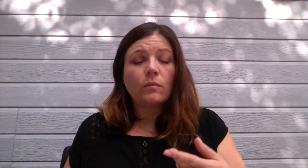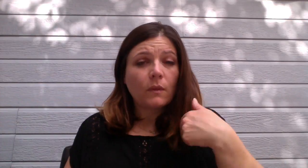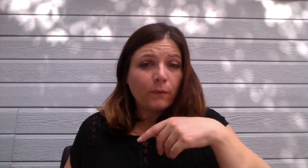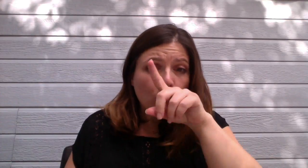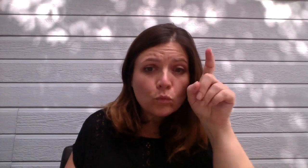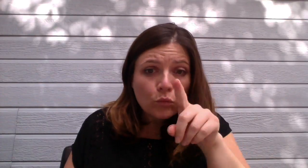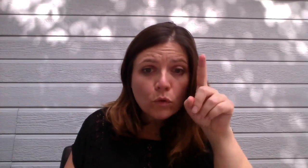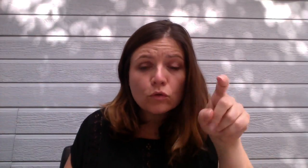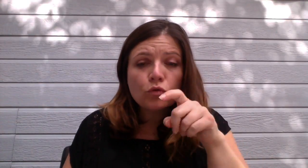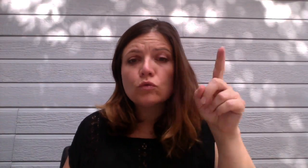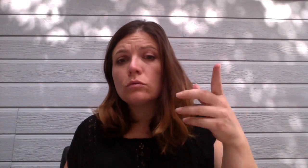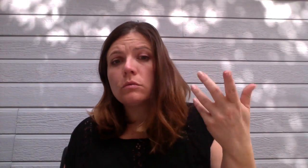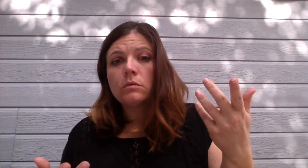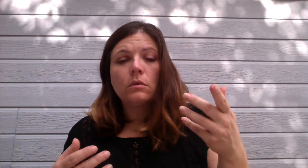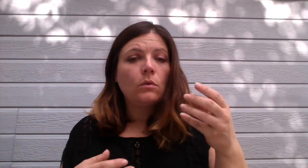Have questions or whatever, please contact us at